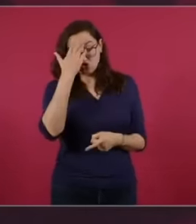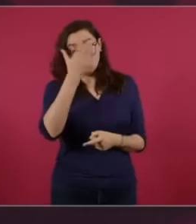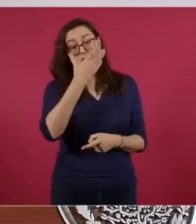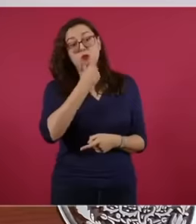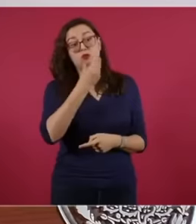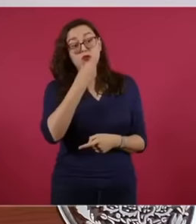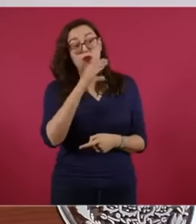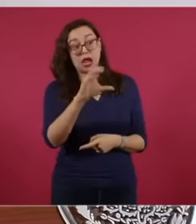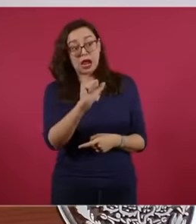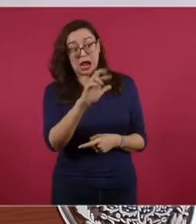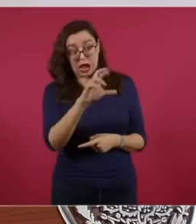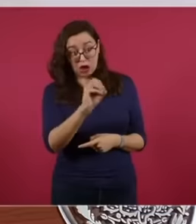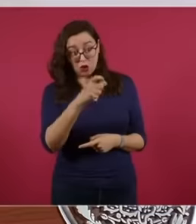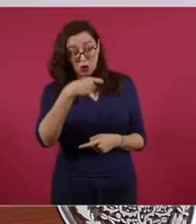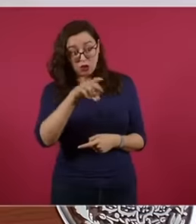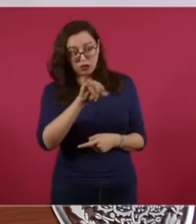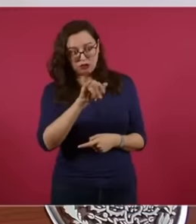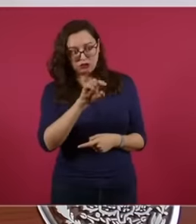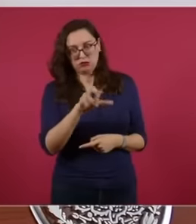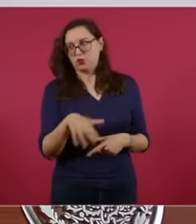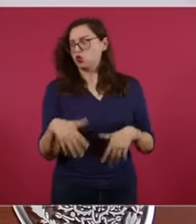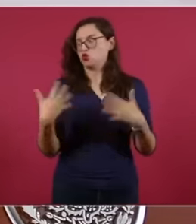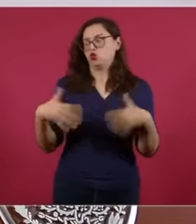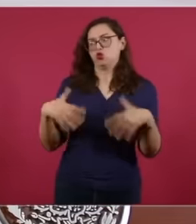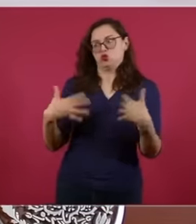yes yes